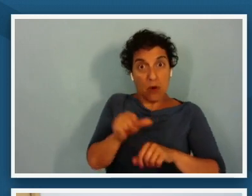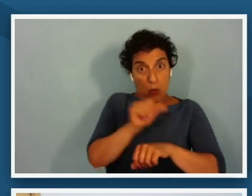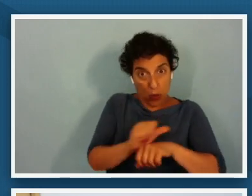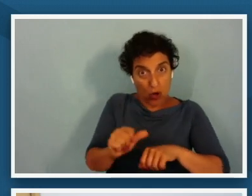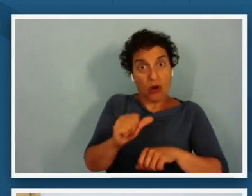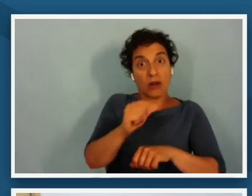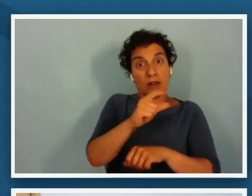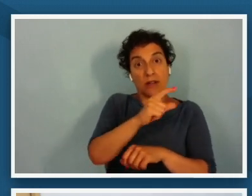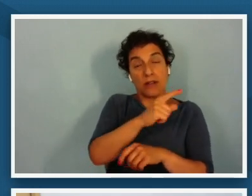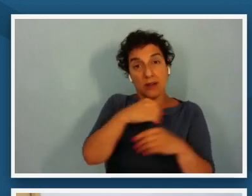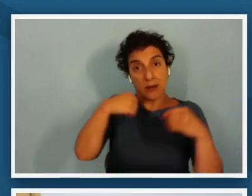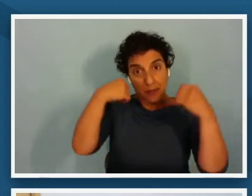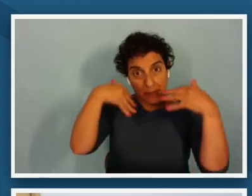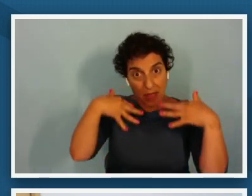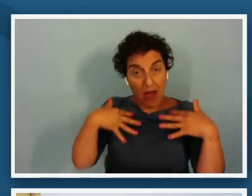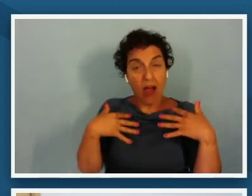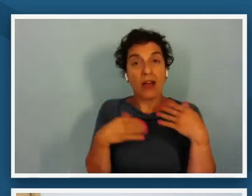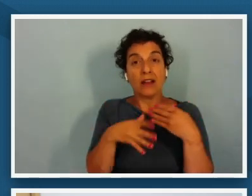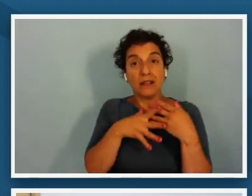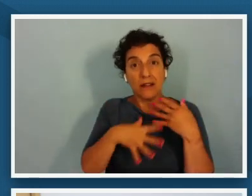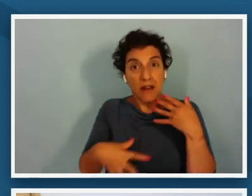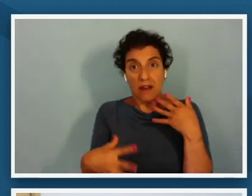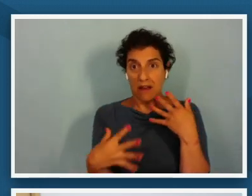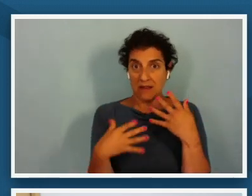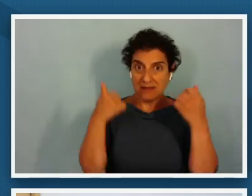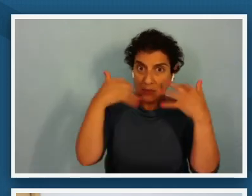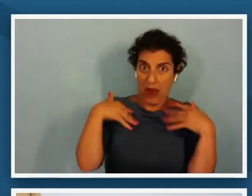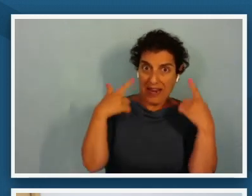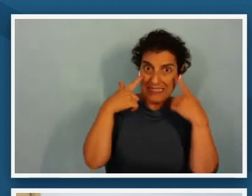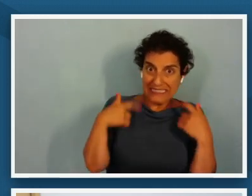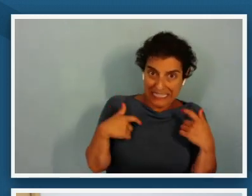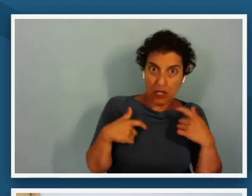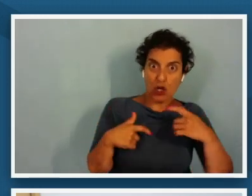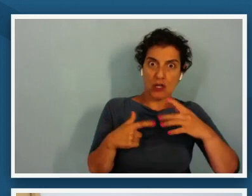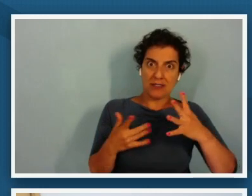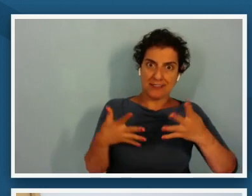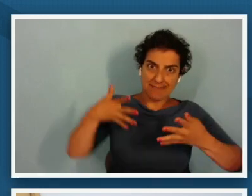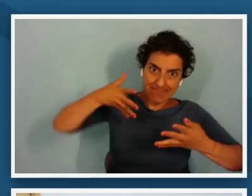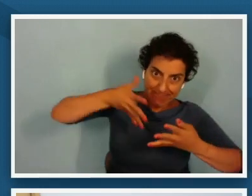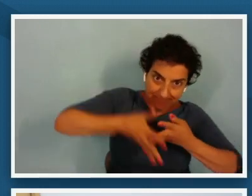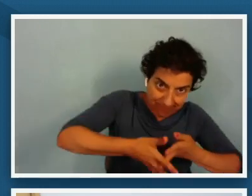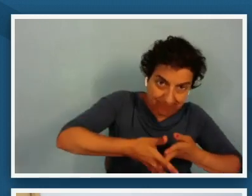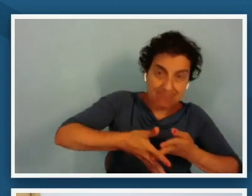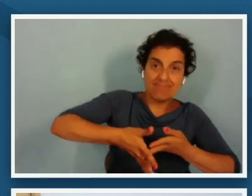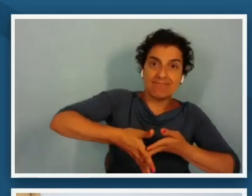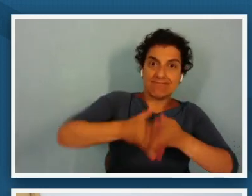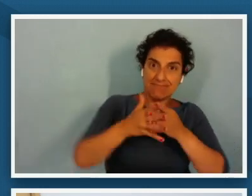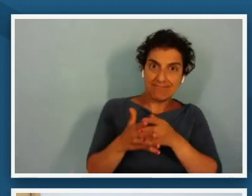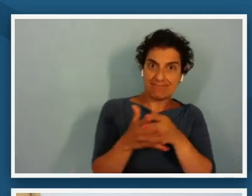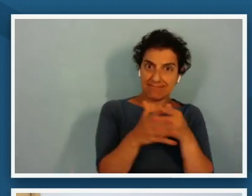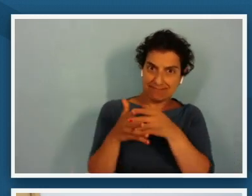foundation in the building and the making of this space here that is of the us